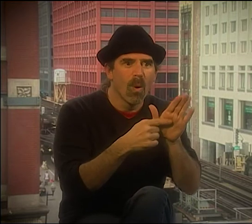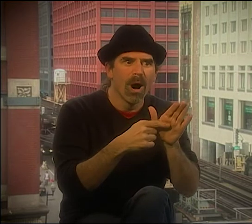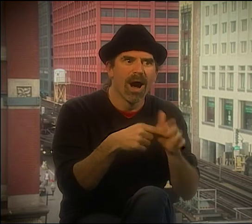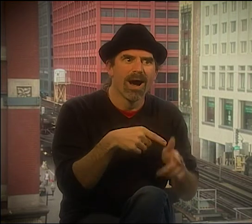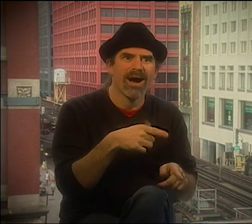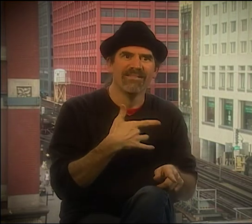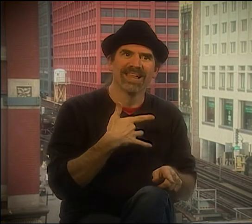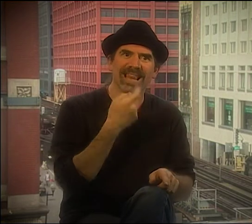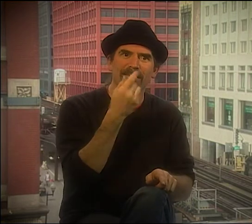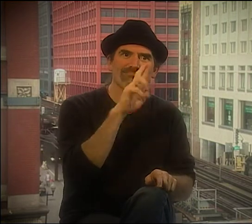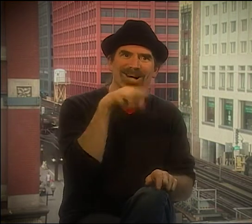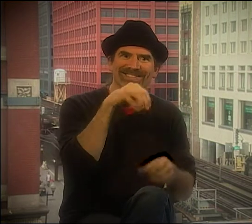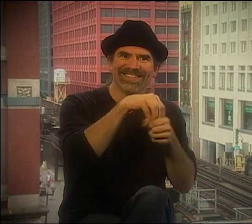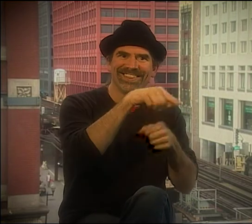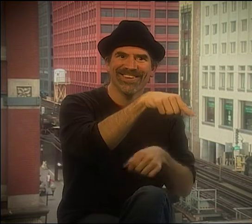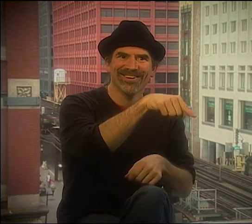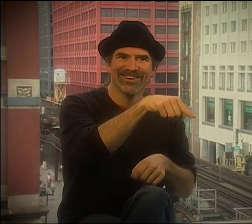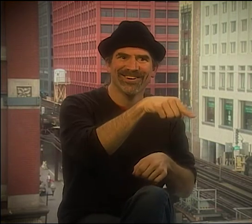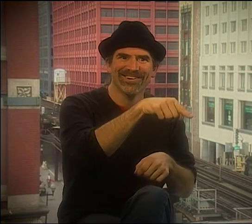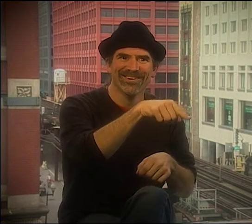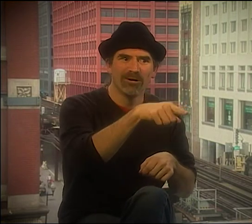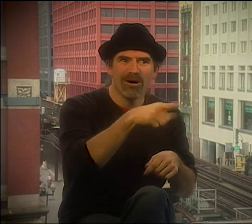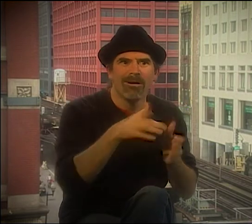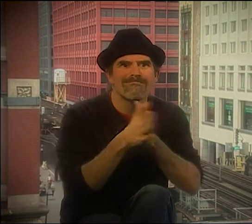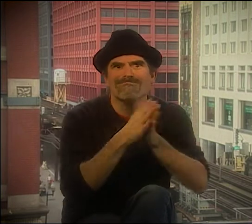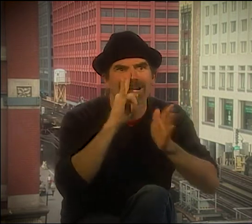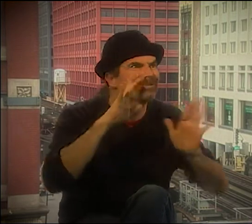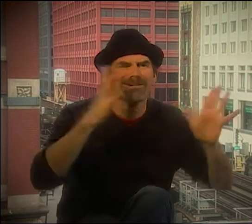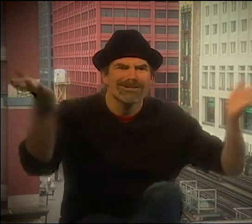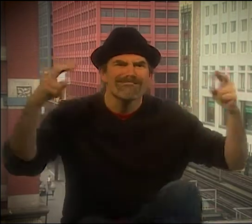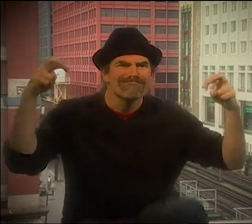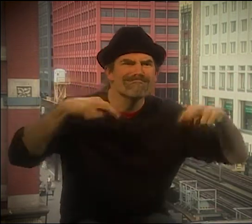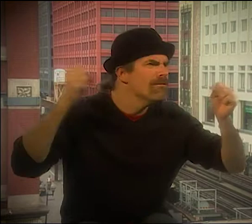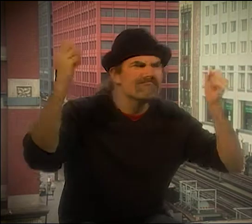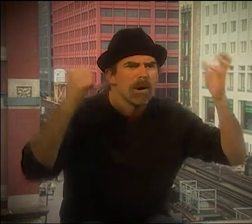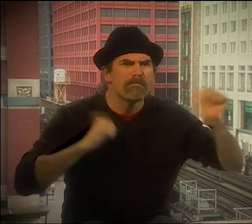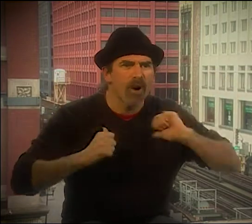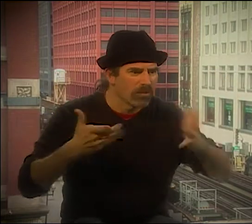YOU KNOW, LIKE I WOULD WORK DURING THE WEEK, AND THEN I'D BE ABLE TO SHOW MY WORK ON THE WEEKEND,